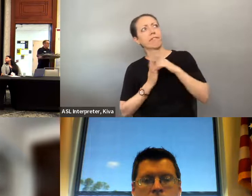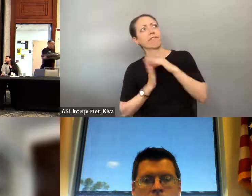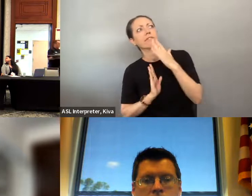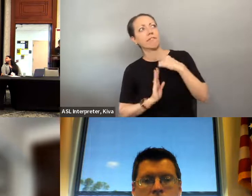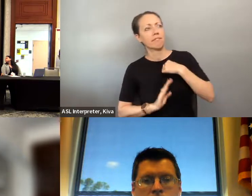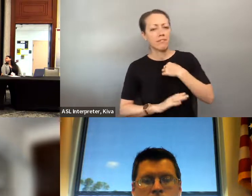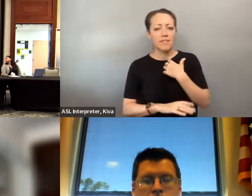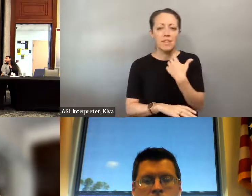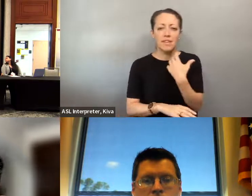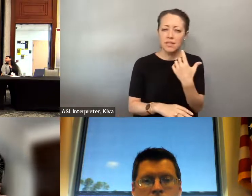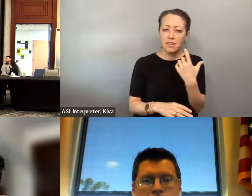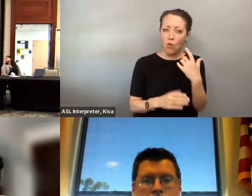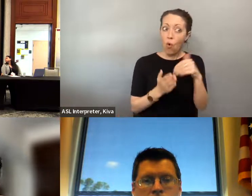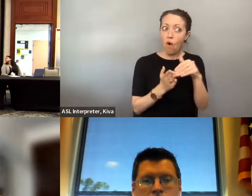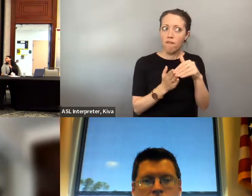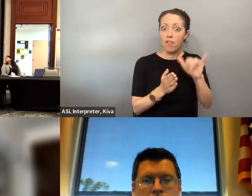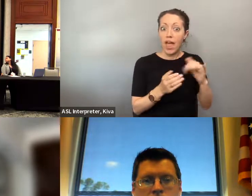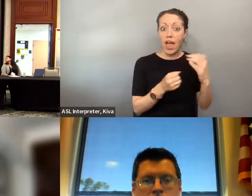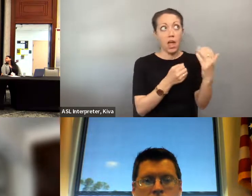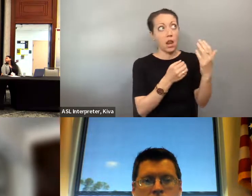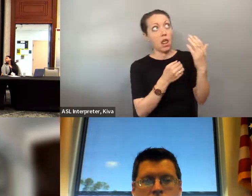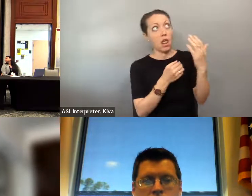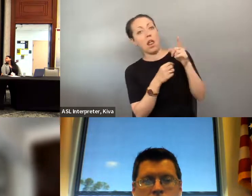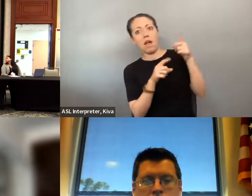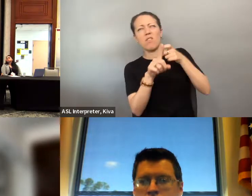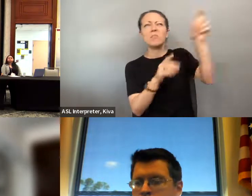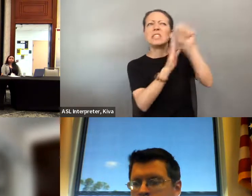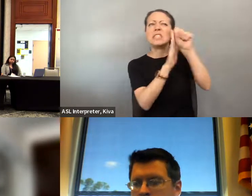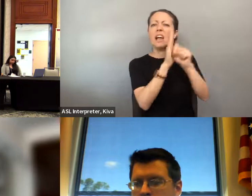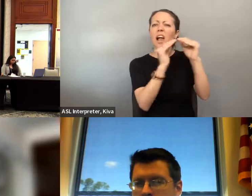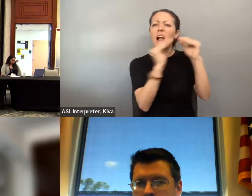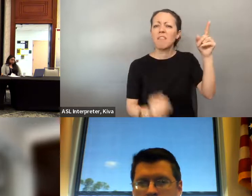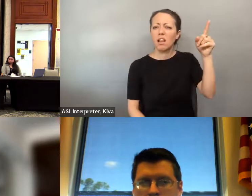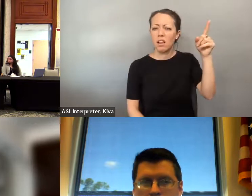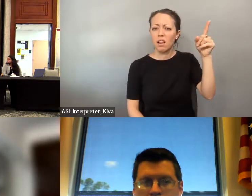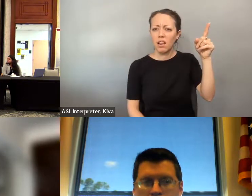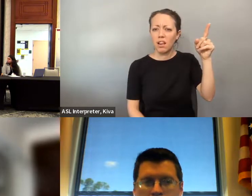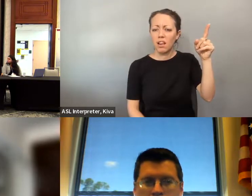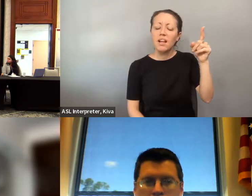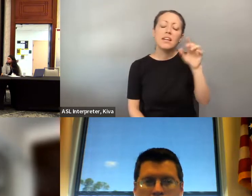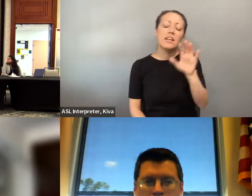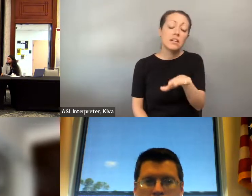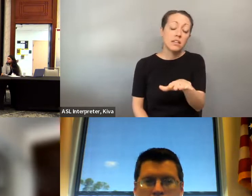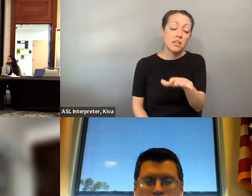out to any group, all groups that have, in particular been marginalized for historical reasons sometimes by state Well, the League is, we are totally committed to enlarging today community of civic engagement and reaching out to any group all groups that have in particular been marginalized, historical reasons sometimes by the state itself, and and it really goes back to our which a lot of people don't know, and I'll just mention it quickly.